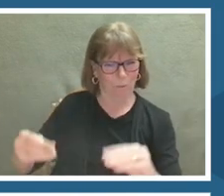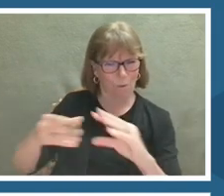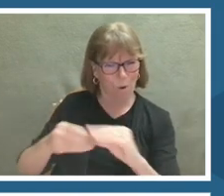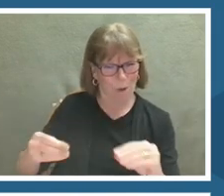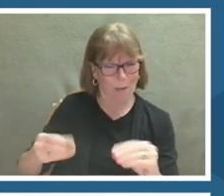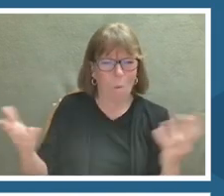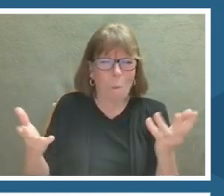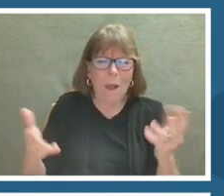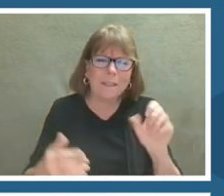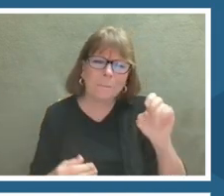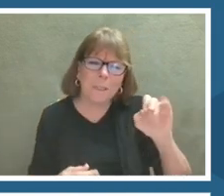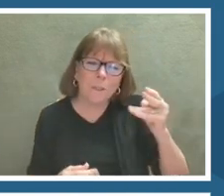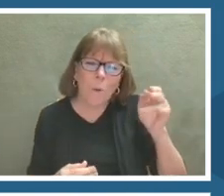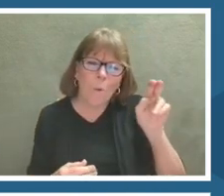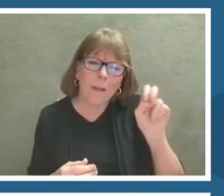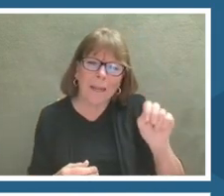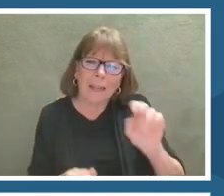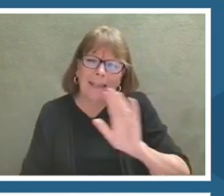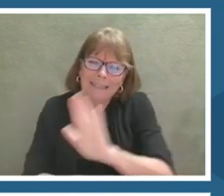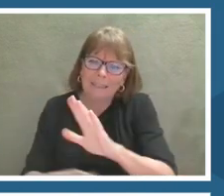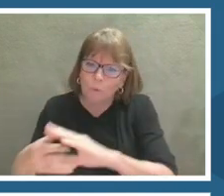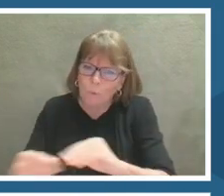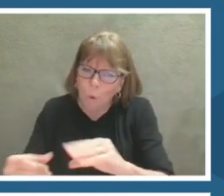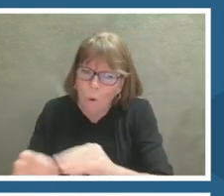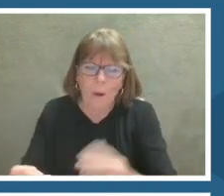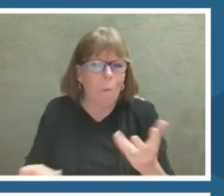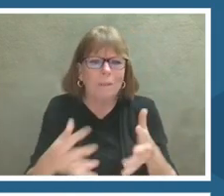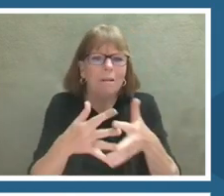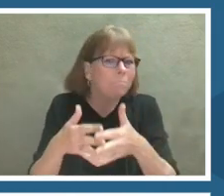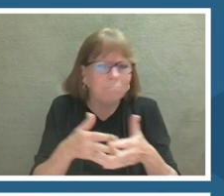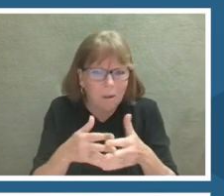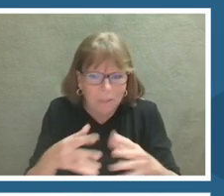What our shared story as humans is.